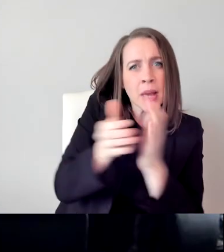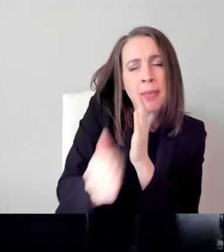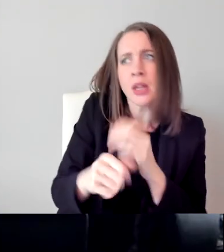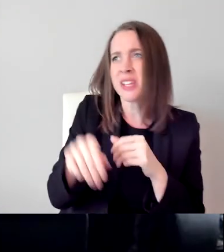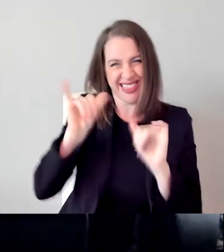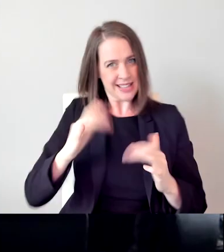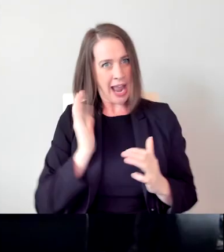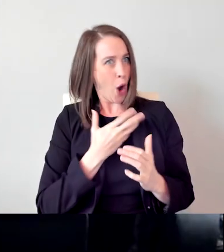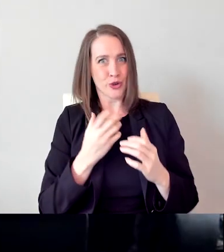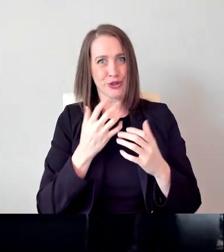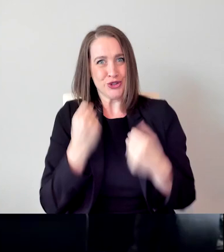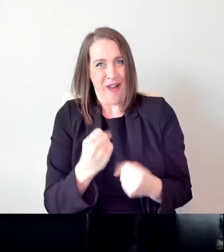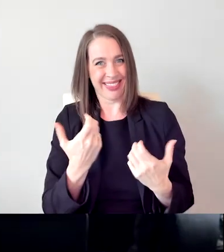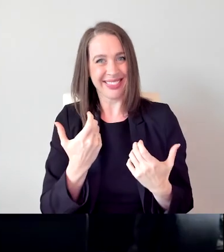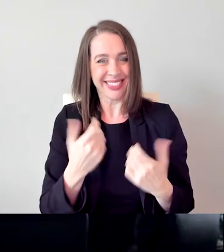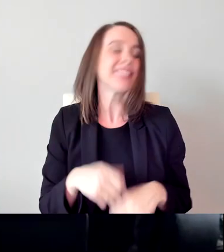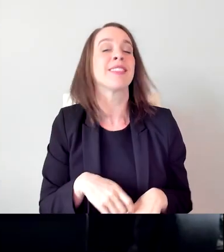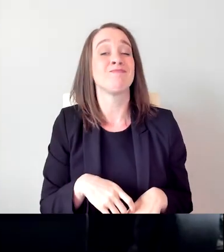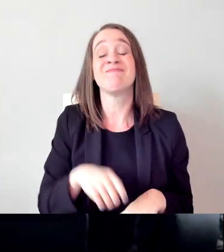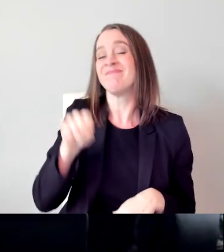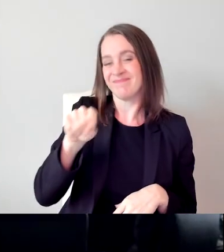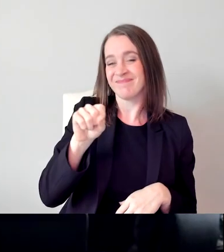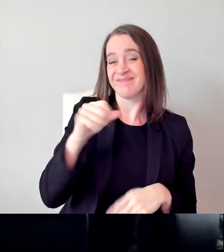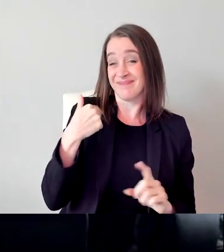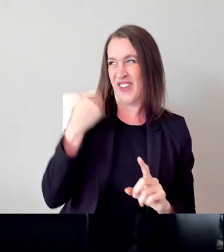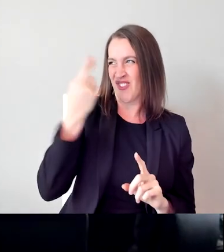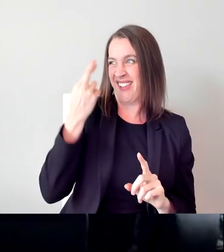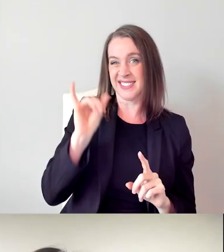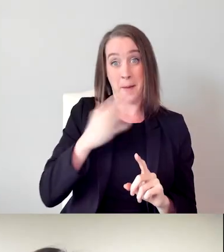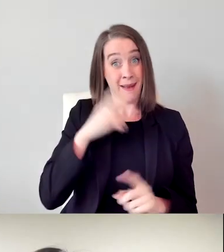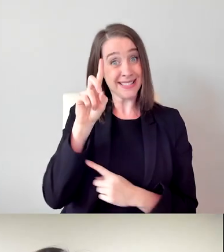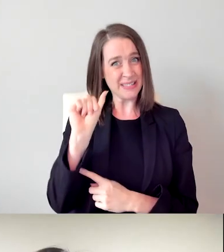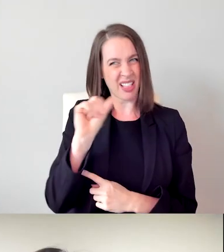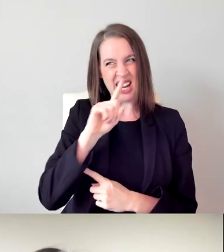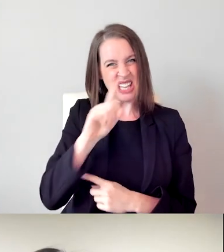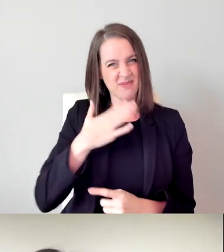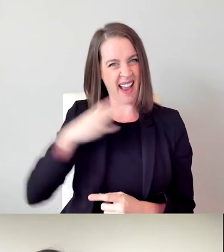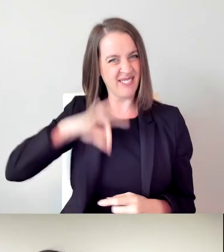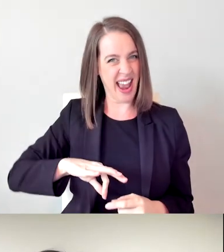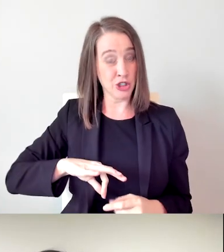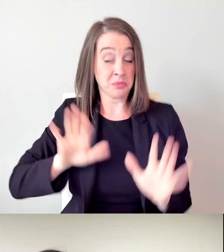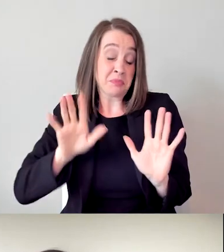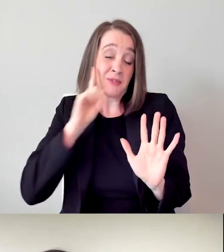I've come to realize that my disability is an advantage for me in my career choice as a director.